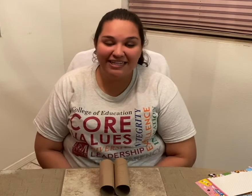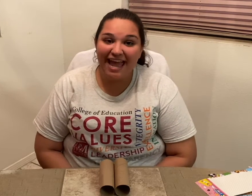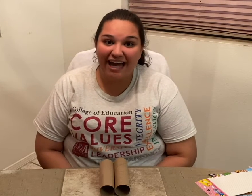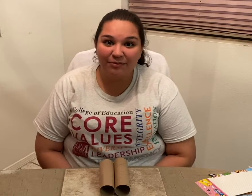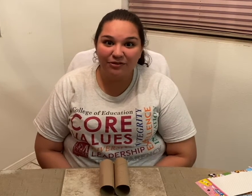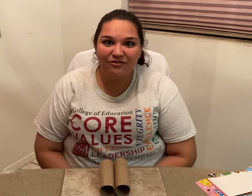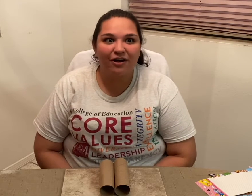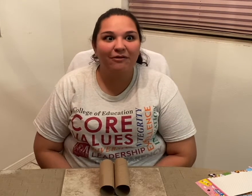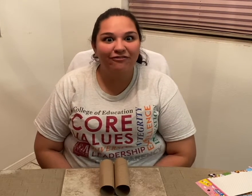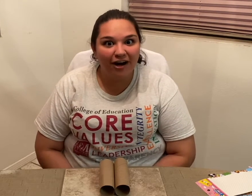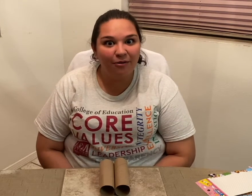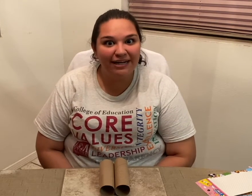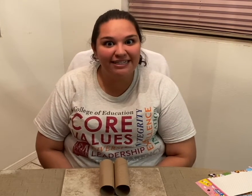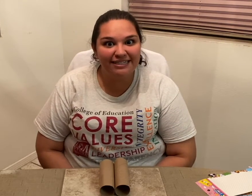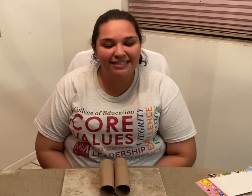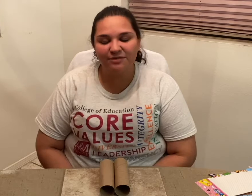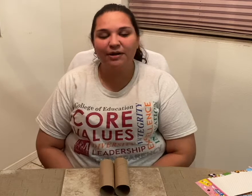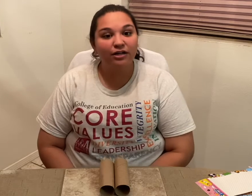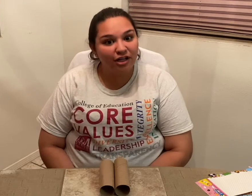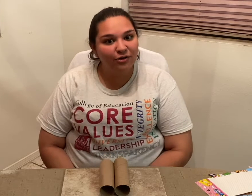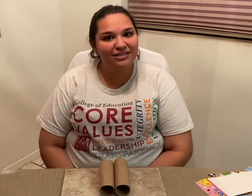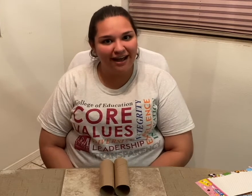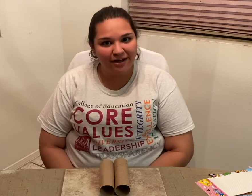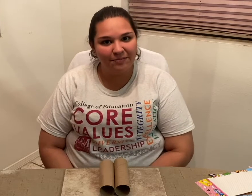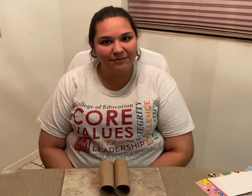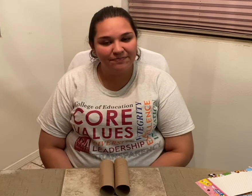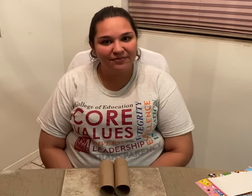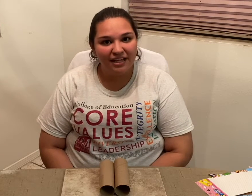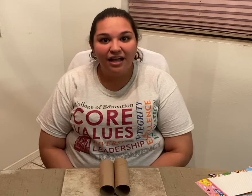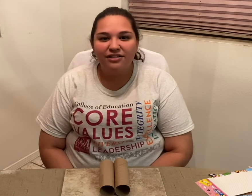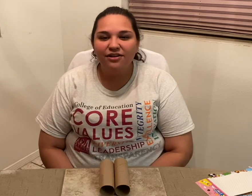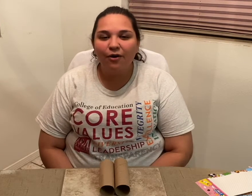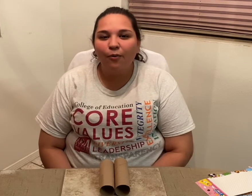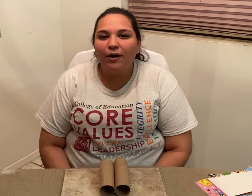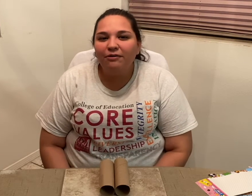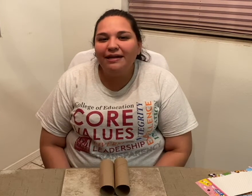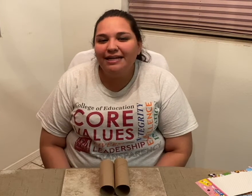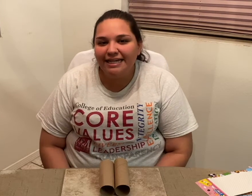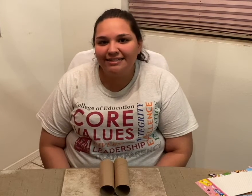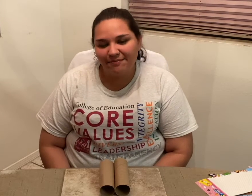animals from a far away distance but close up. So, what do we need to make